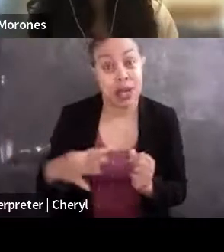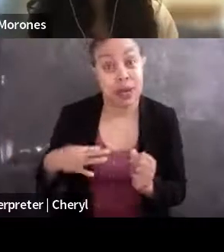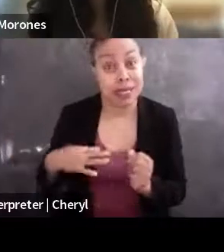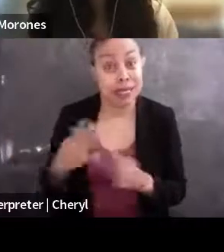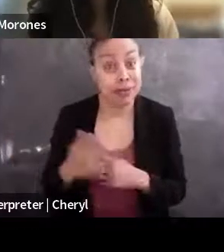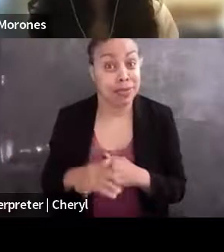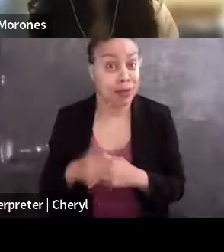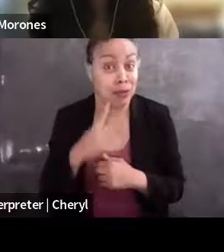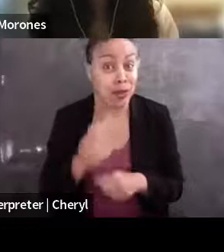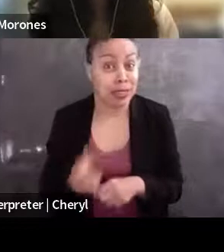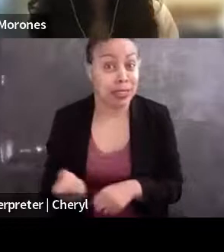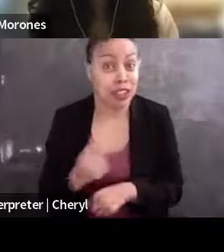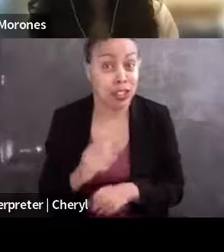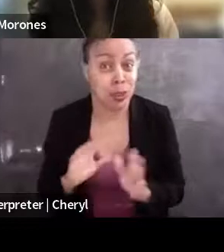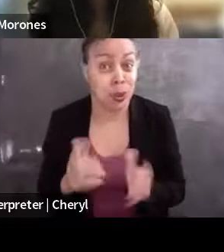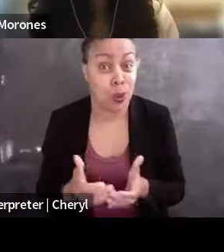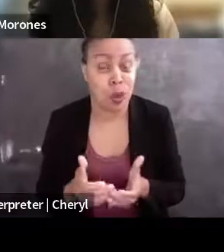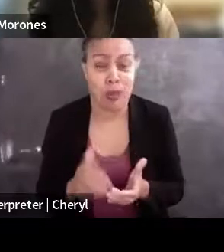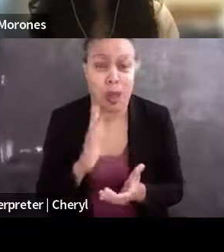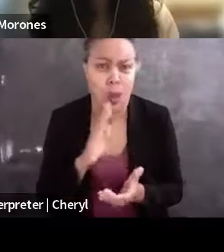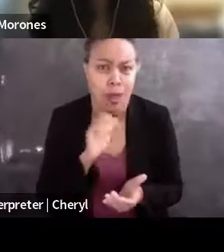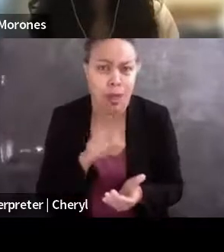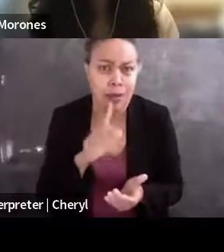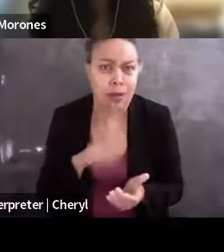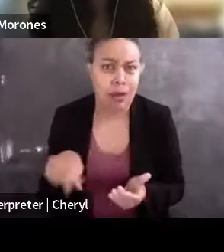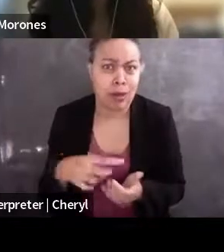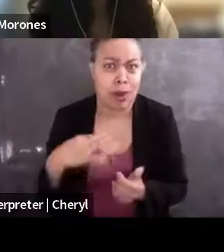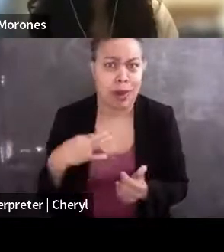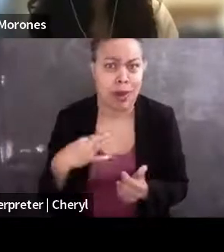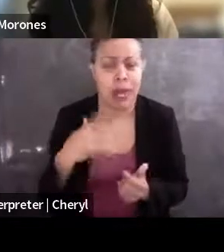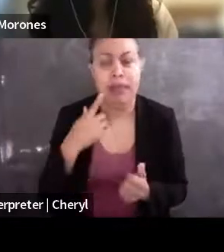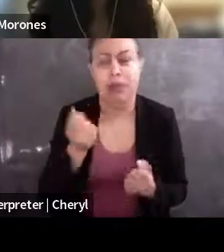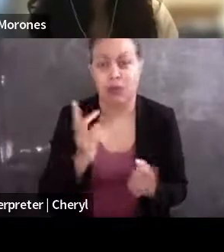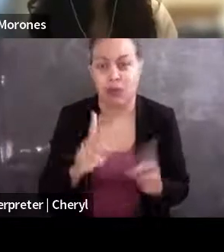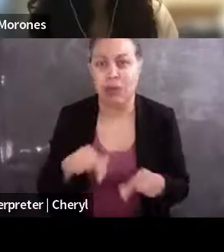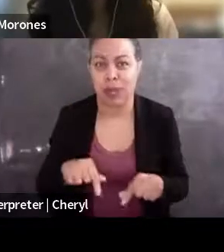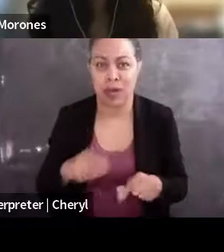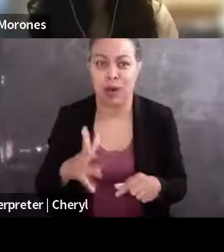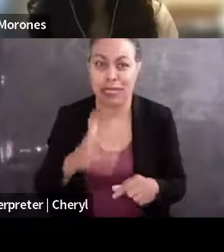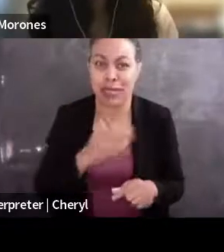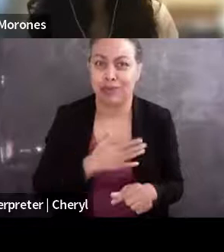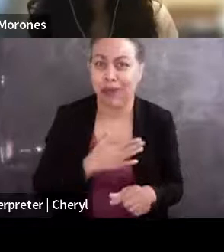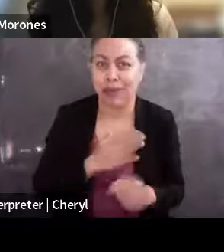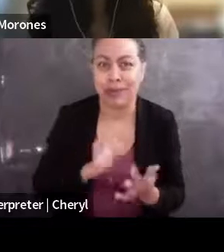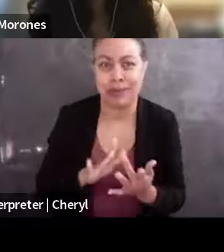We would love to have applications from folks here. And I think a number of folks on this panel have said they'd be happy to chat with people more.